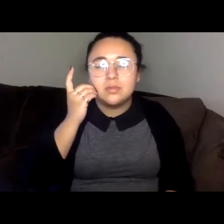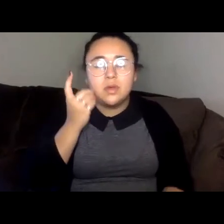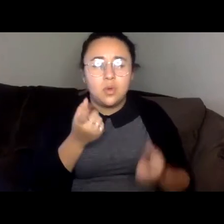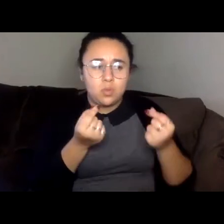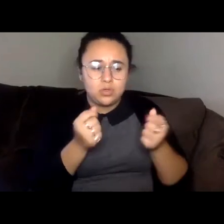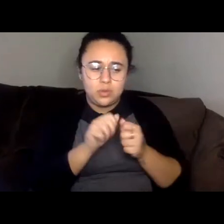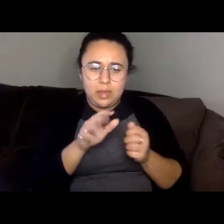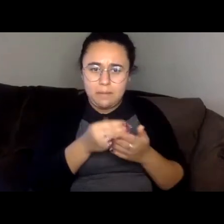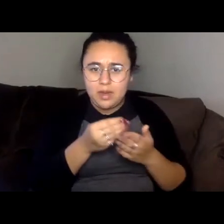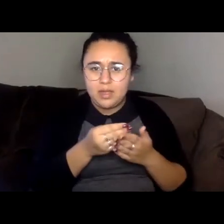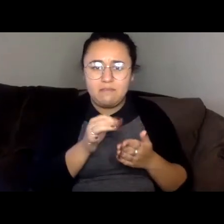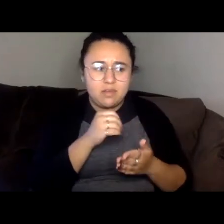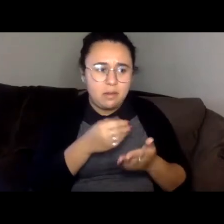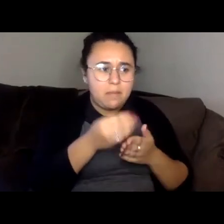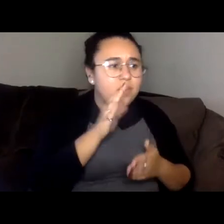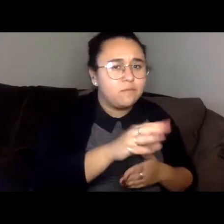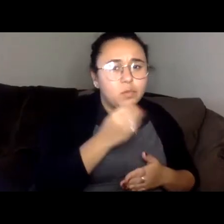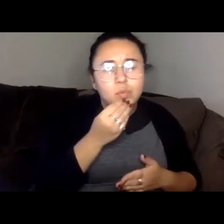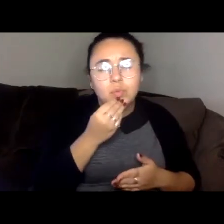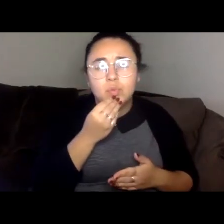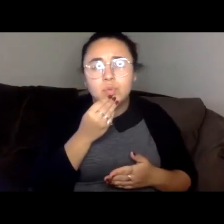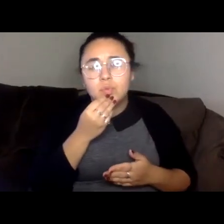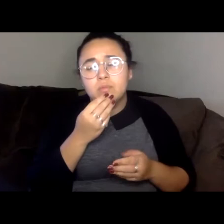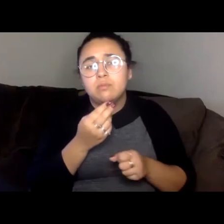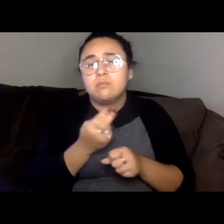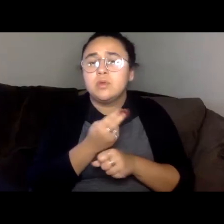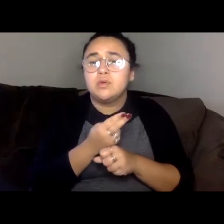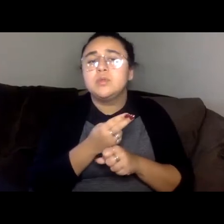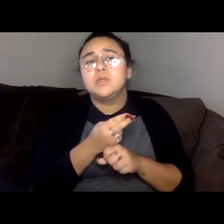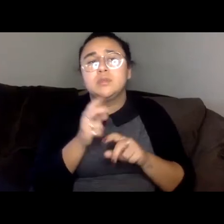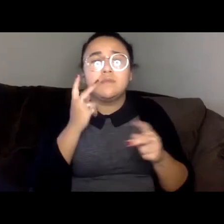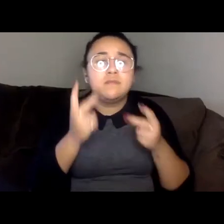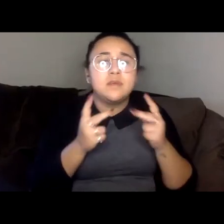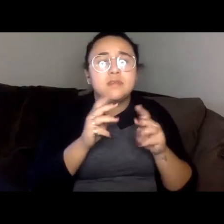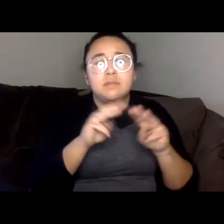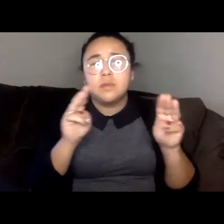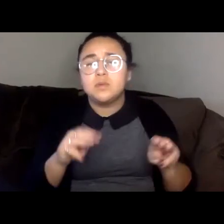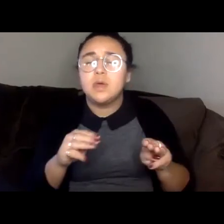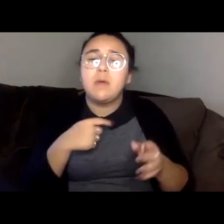So I have something to write about. Besides classrooms. And the funny ways of Yankees.